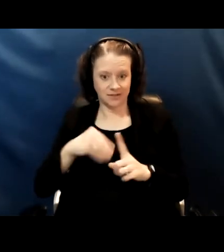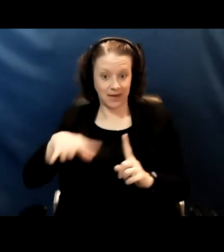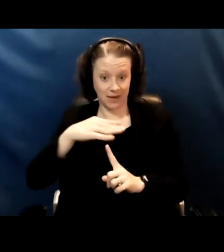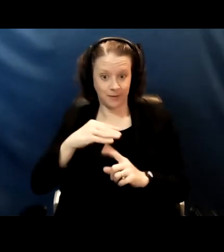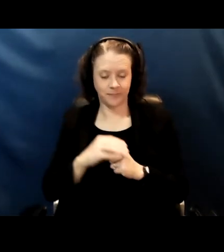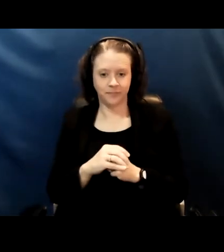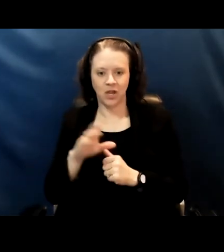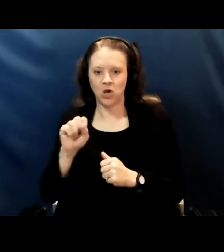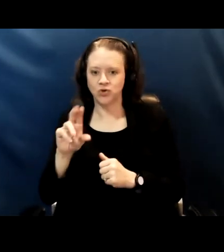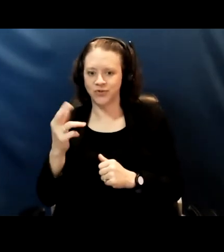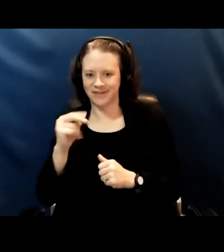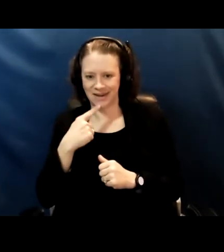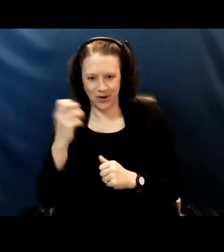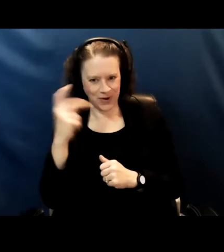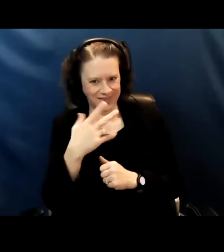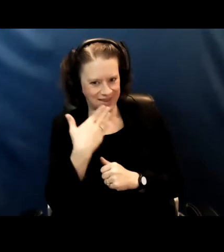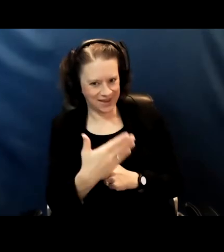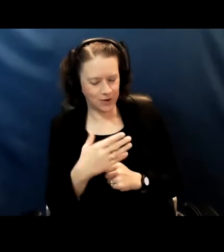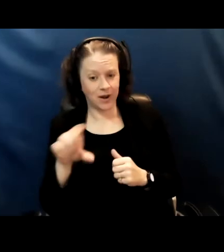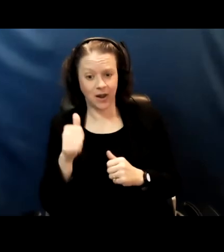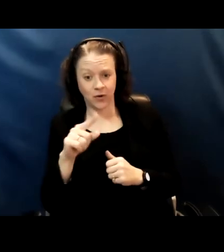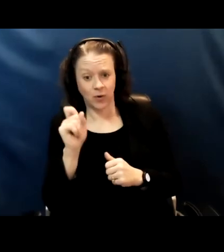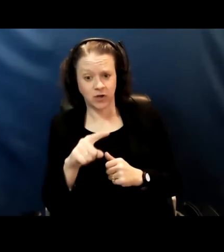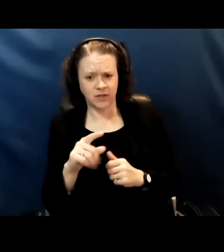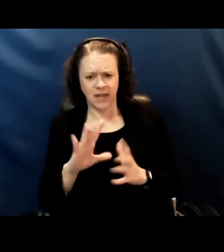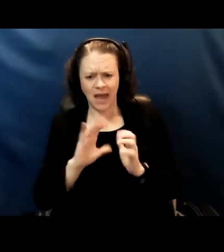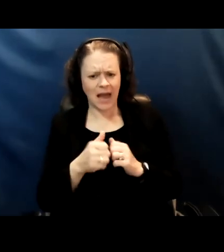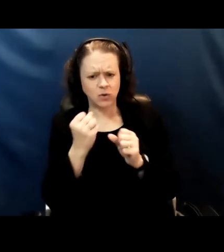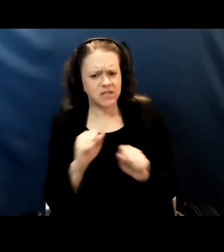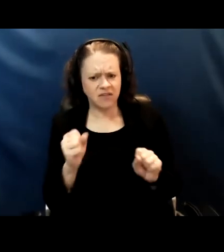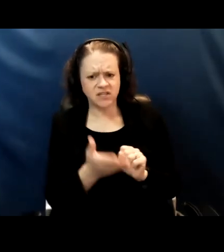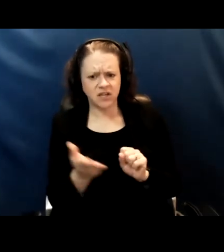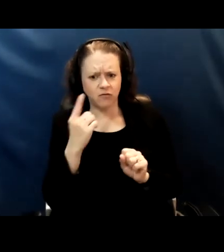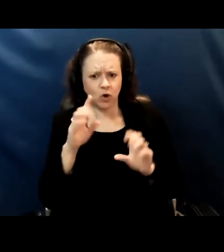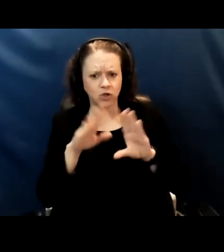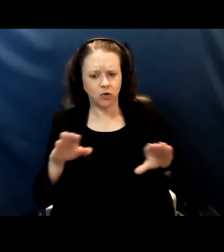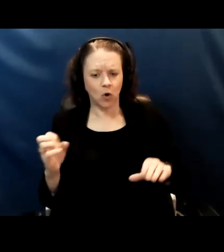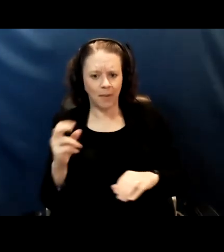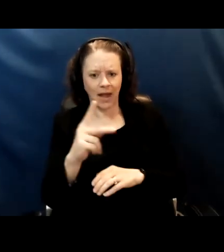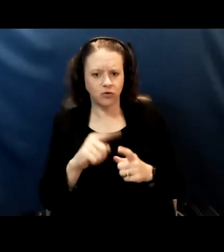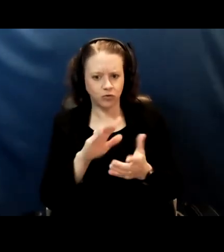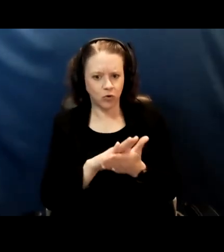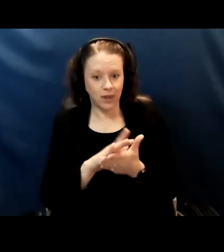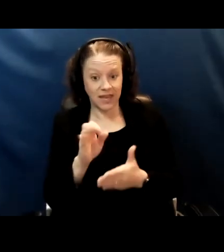[Susan] Okay, thanks. Another question is how safe is it for children to return to school if their parents are not vaccinated?